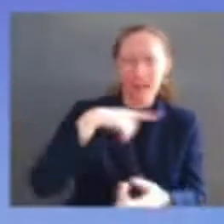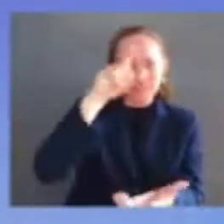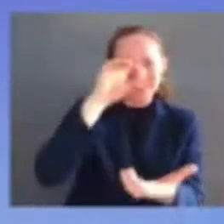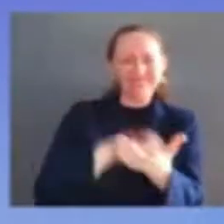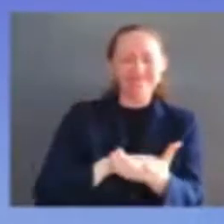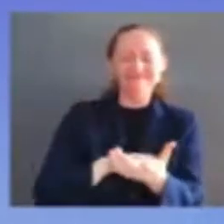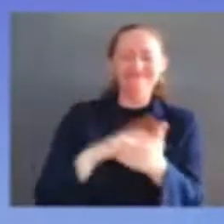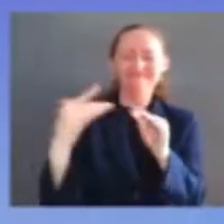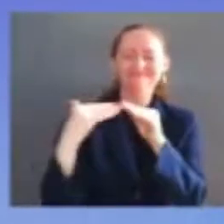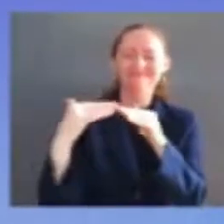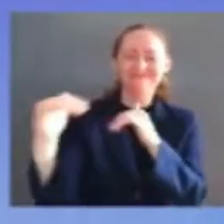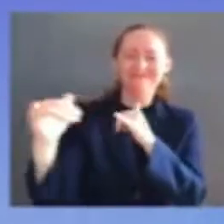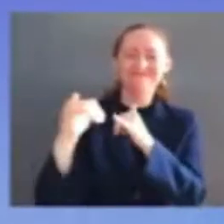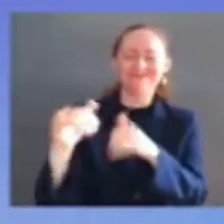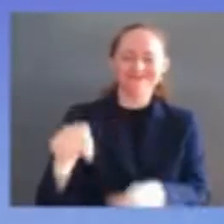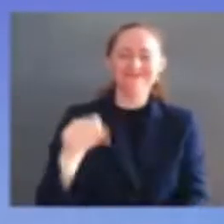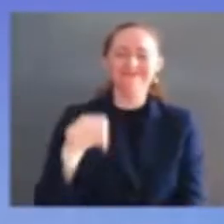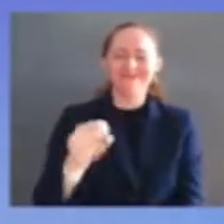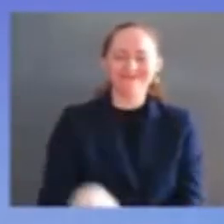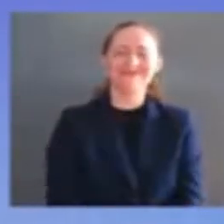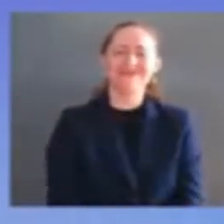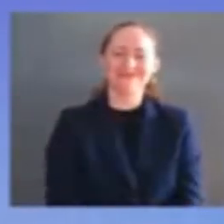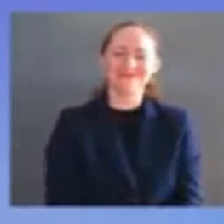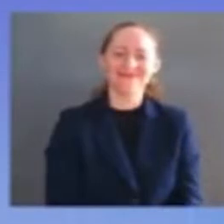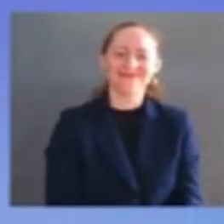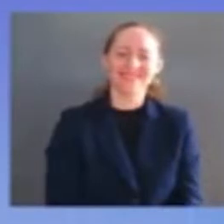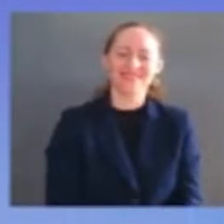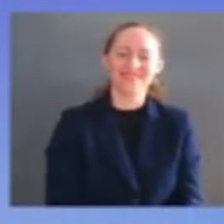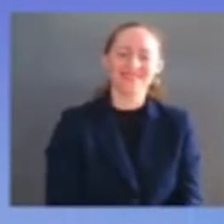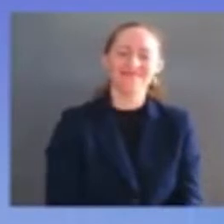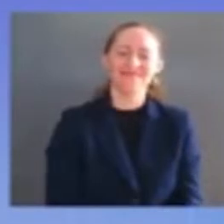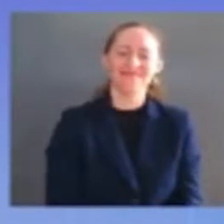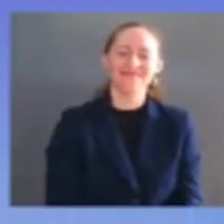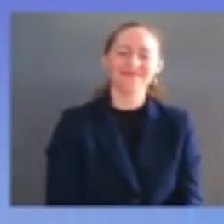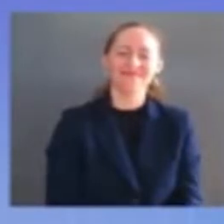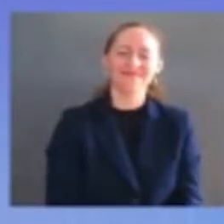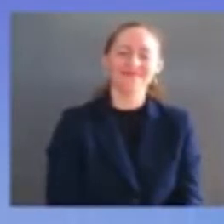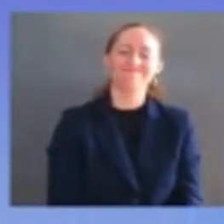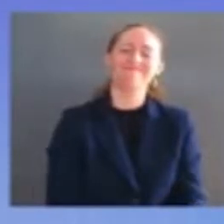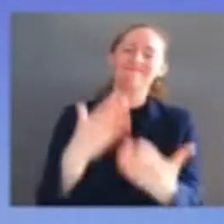and for that i'm forever grateful in the family category let me also briefly mention the huge